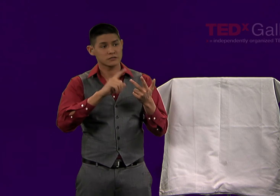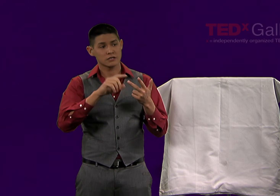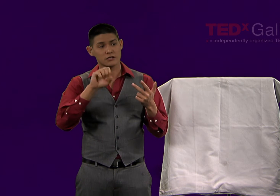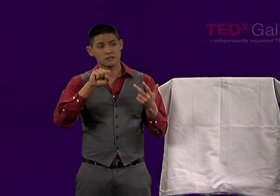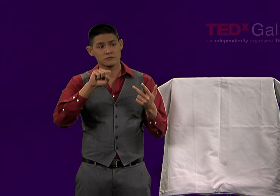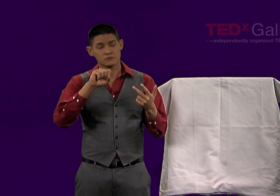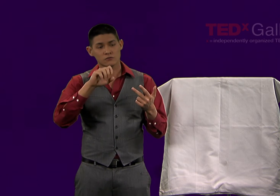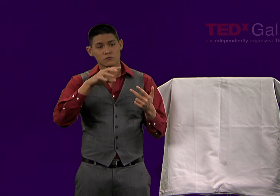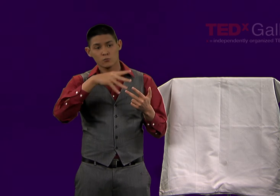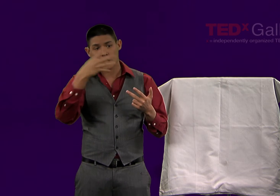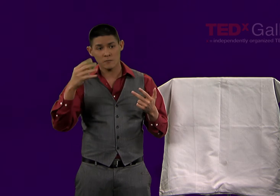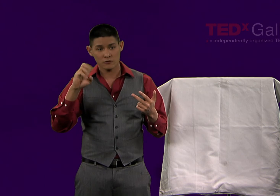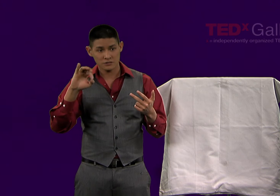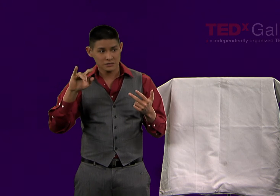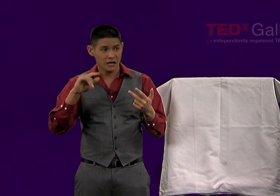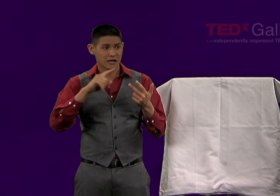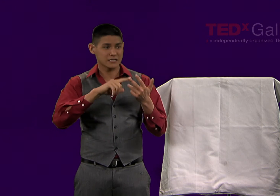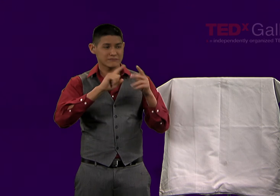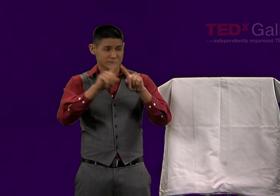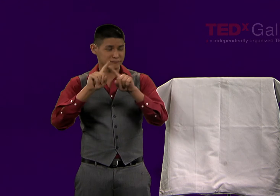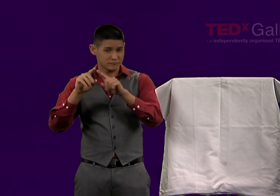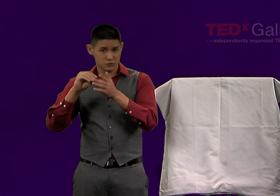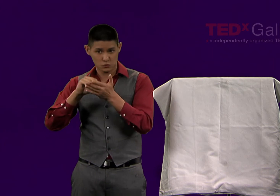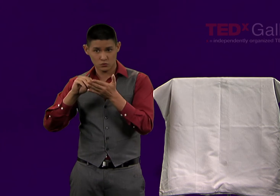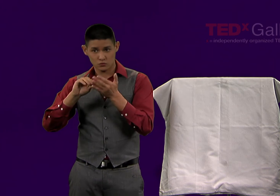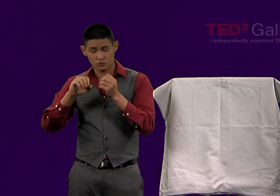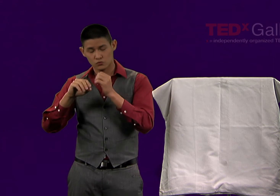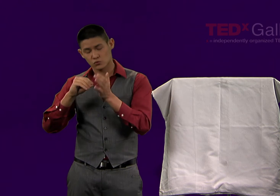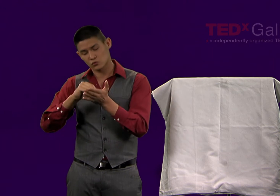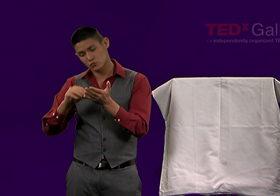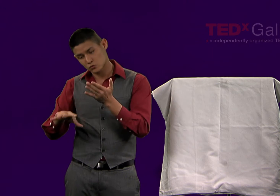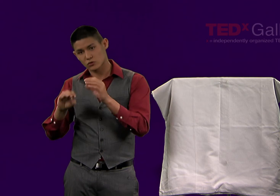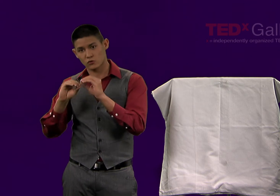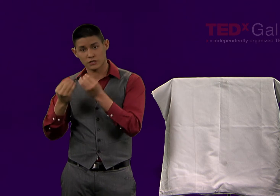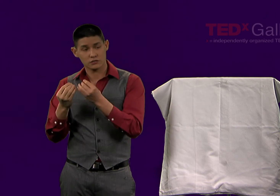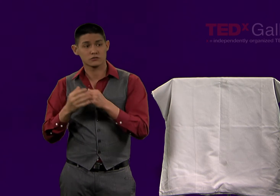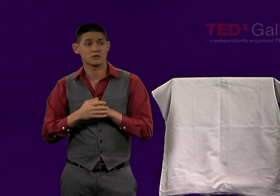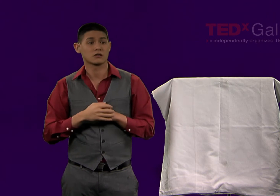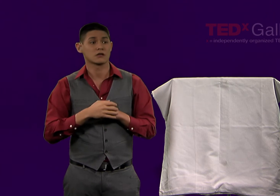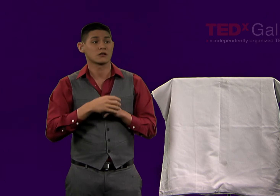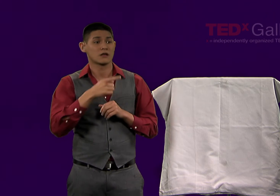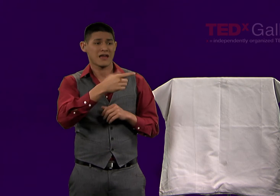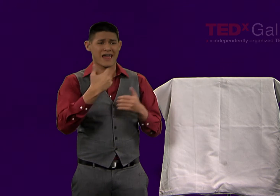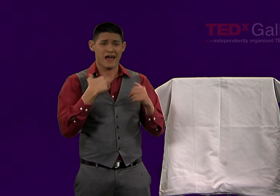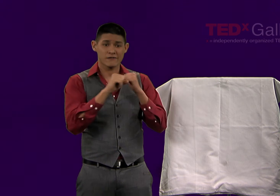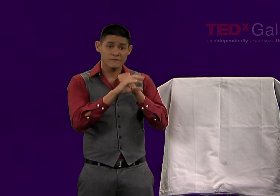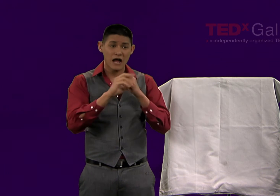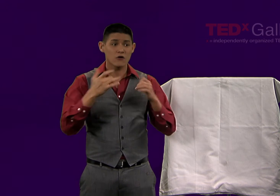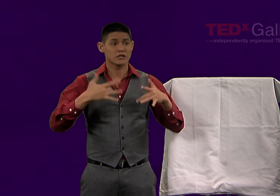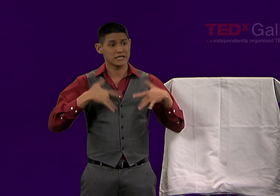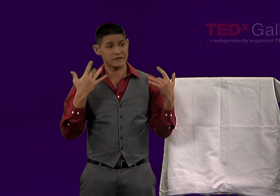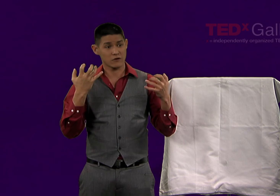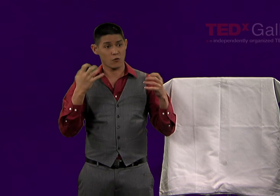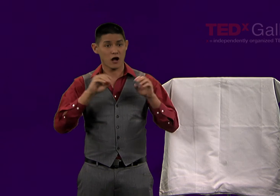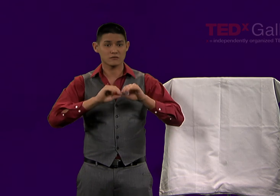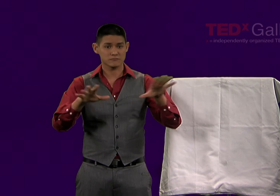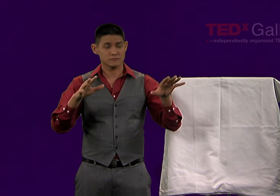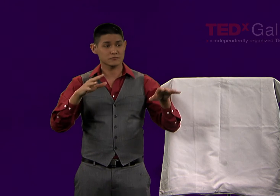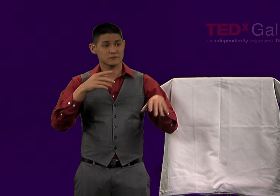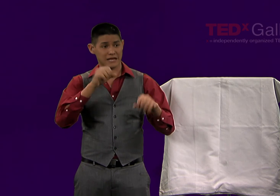the Rainbow Society that we have are all student organizations that could benefit from this because they have fliers and advertisements